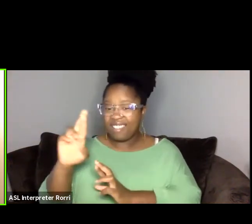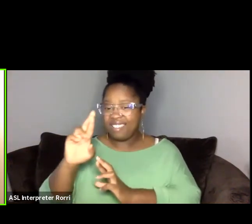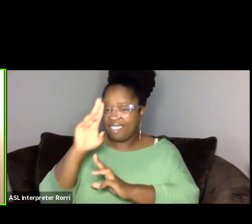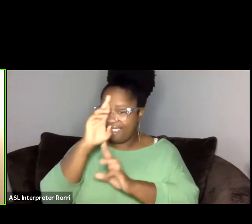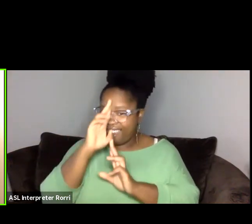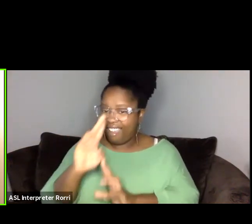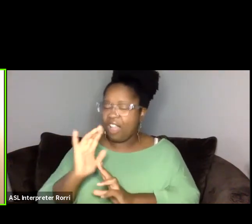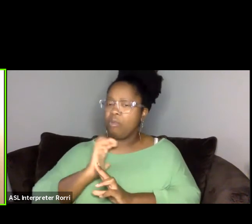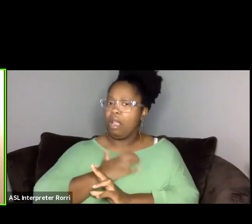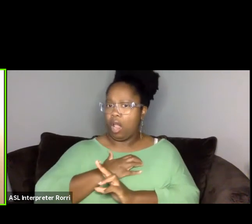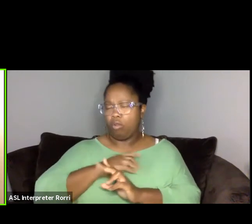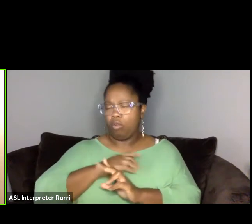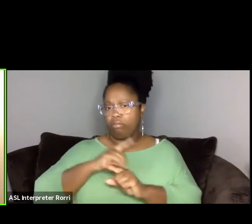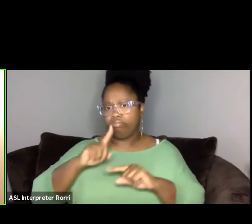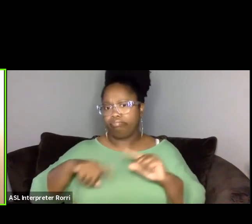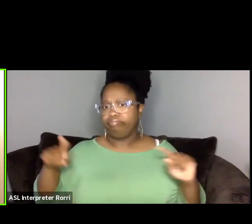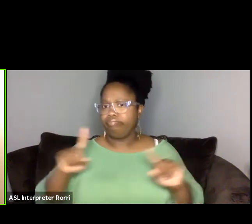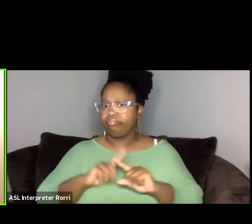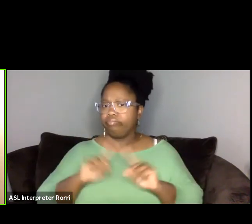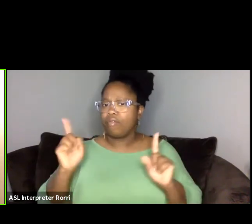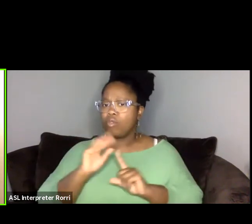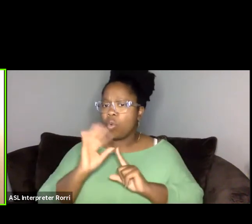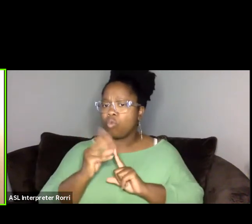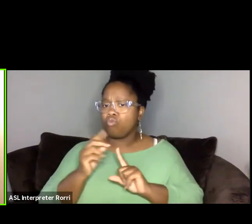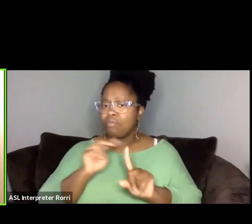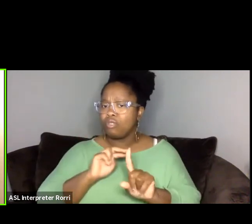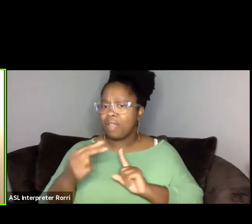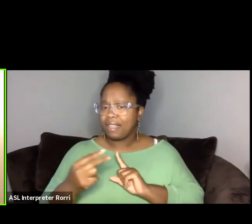So this platform is really, it's artist centered